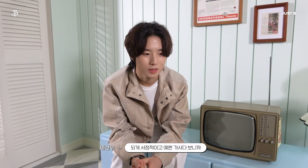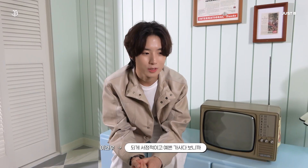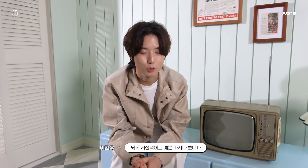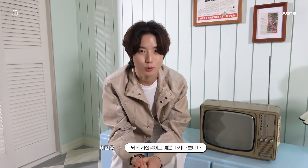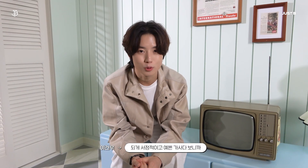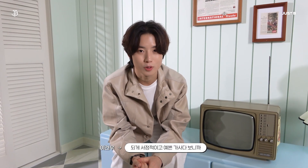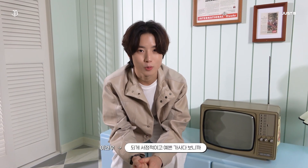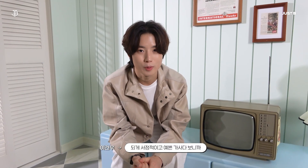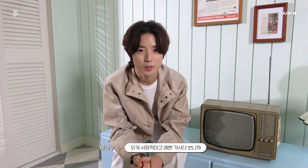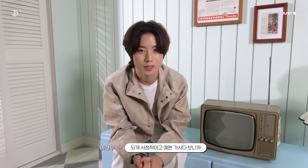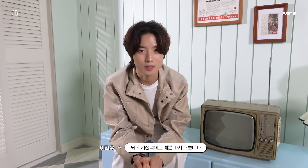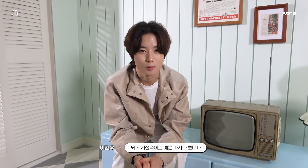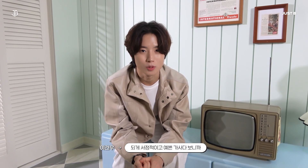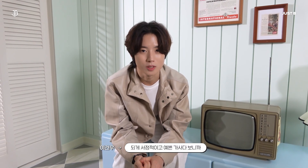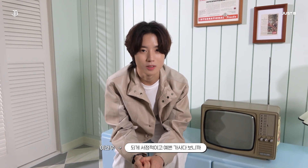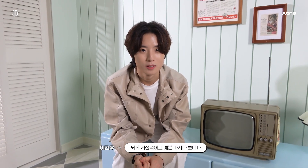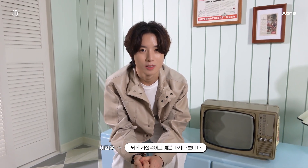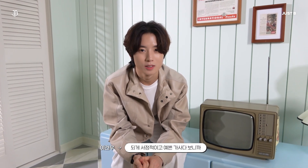The lyrics are sentimental and beautiful,